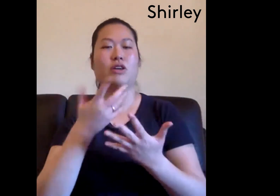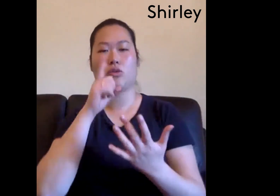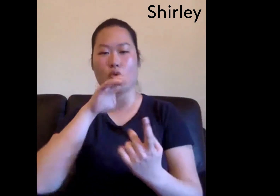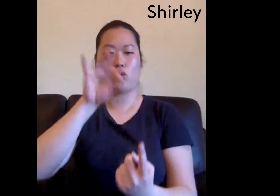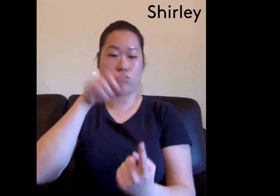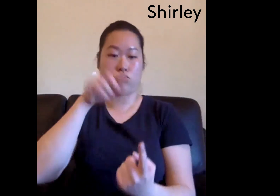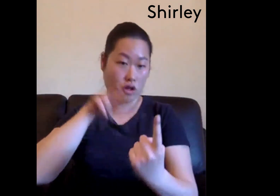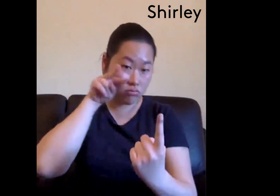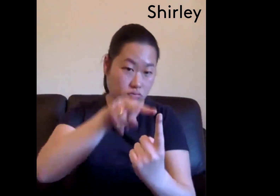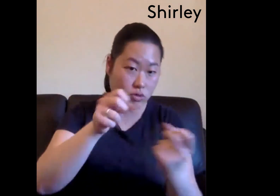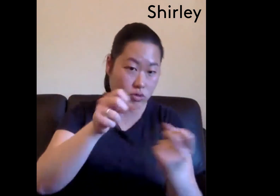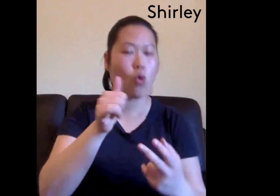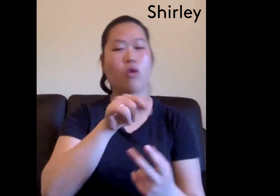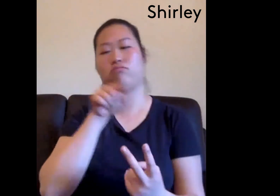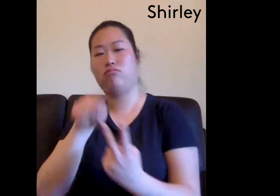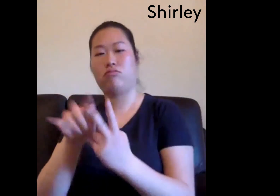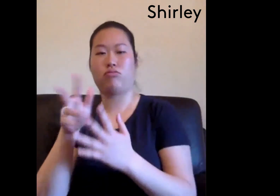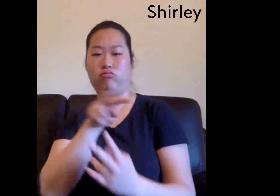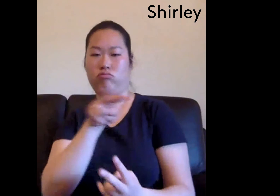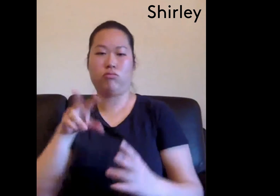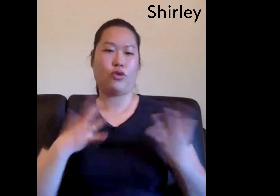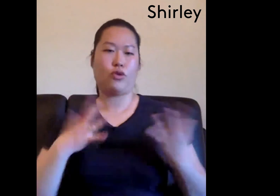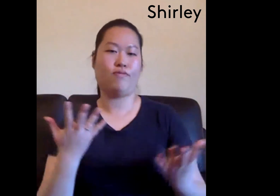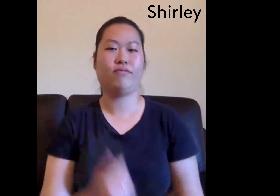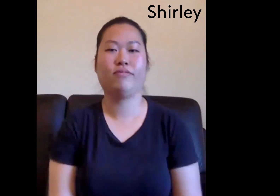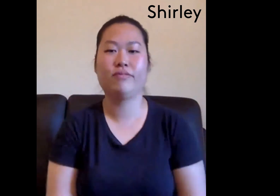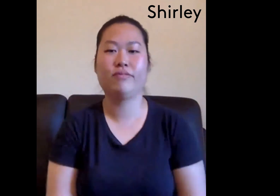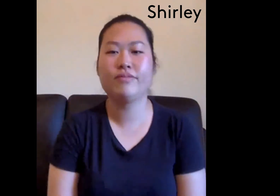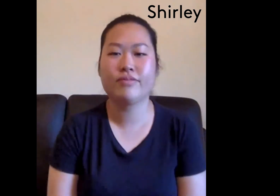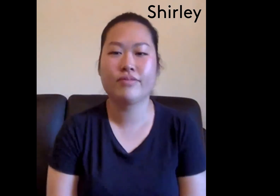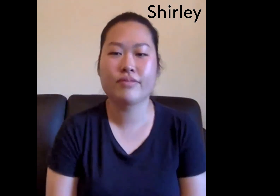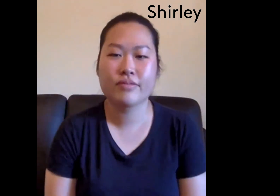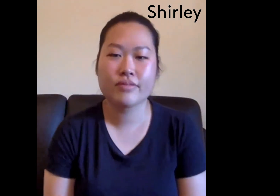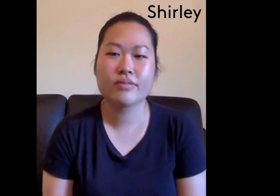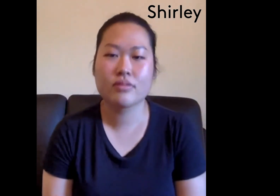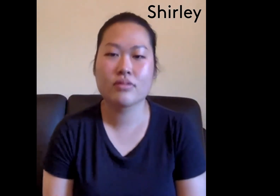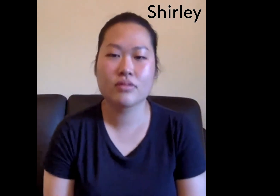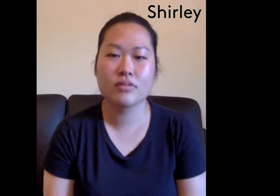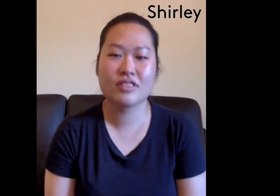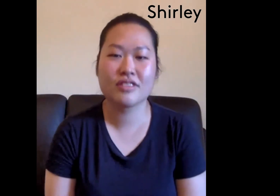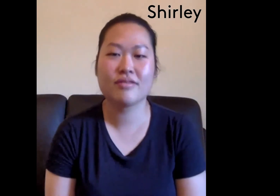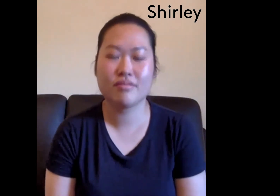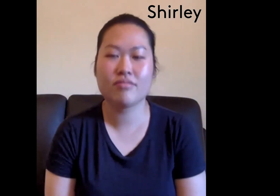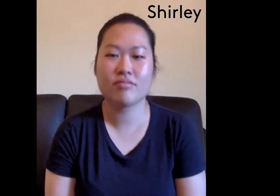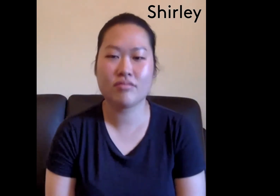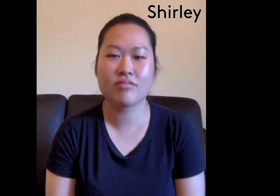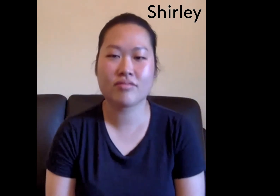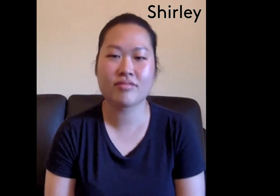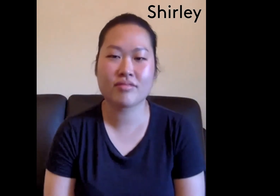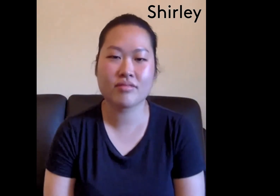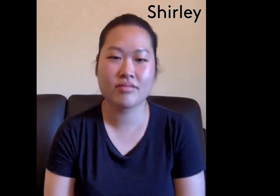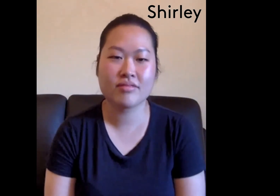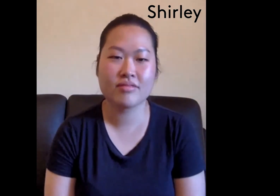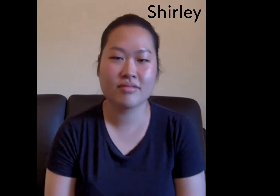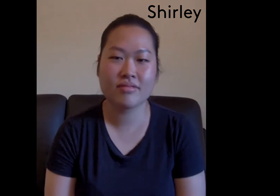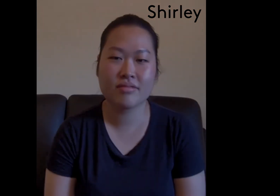accessible so You know They would be nice to have a choice even of do I want to watch it captioned or do I want to watch it interpreted?